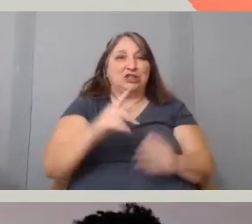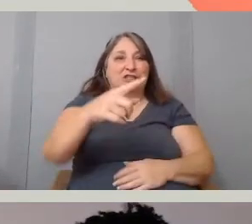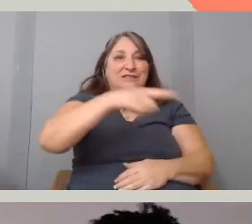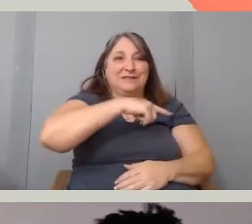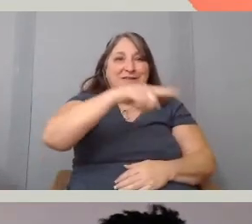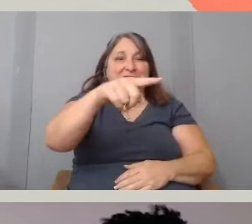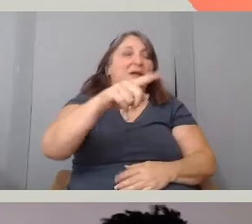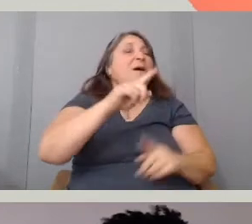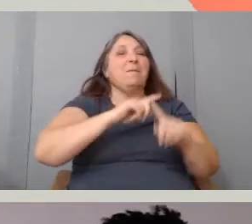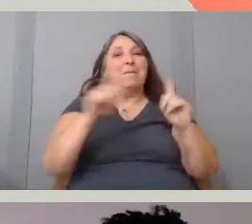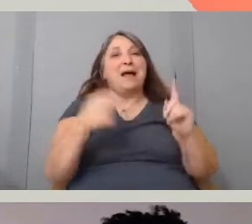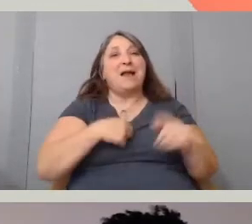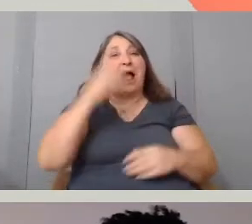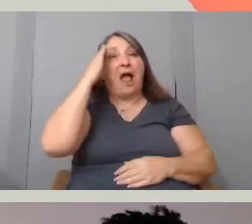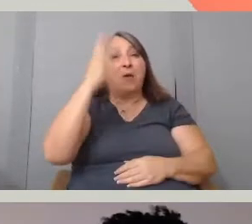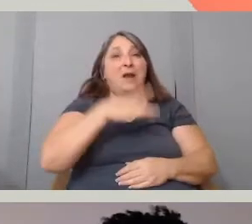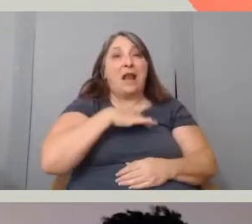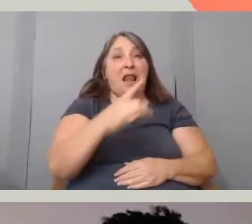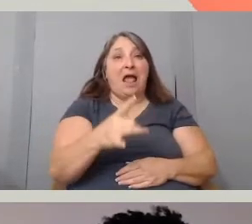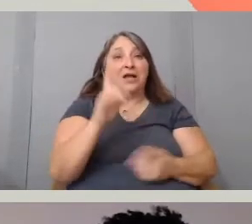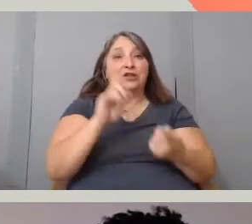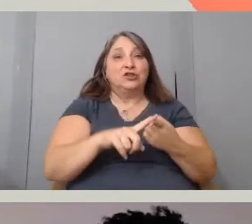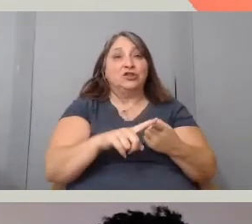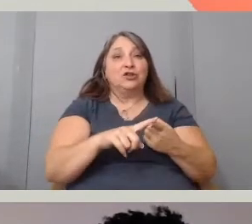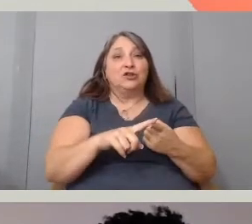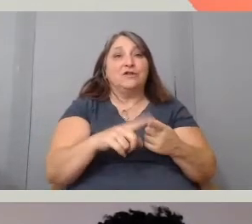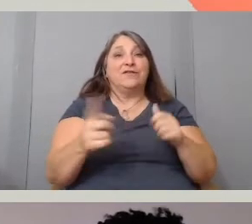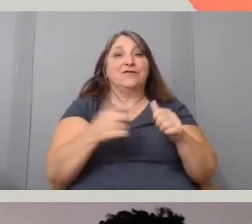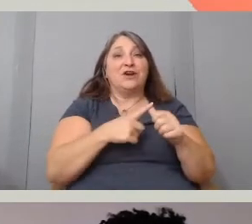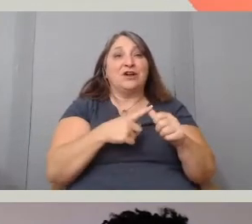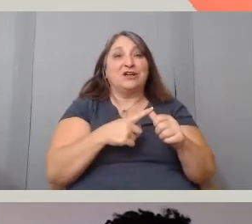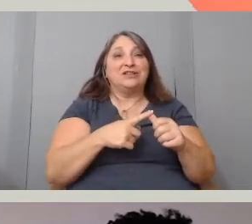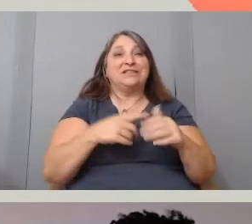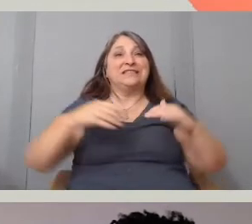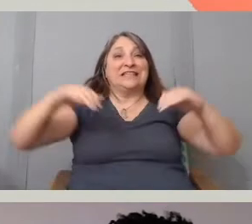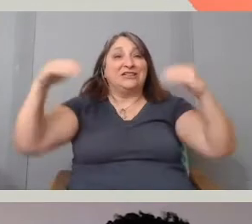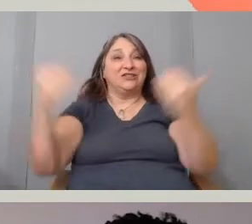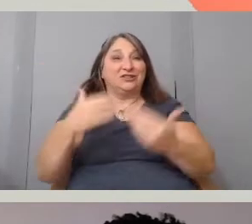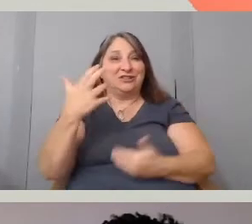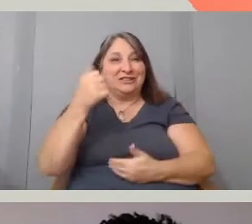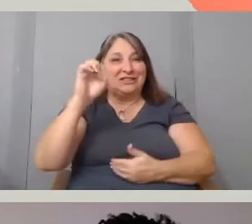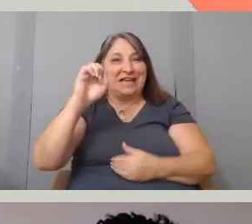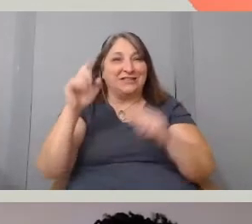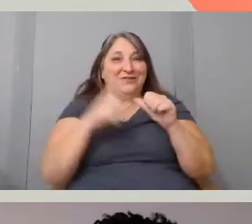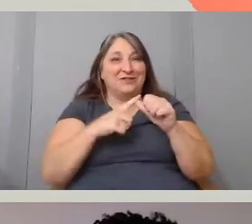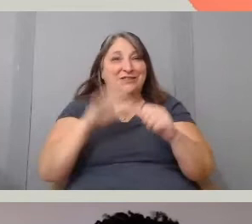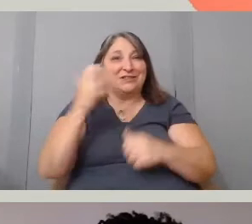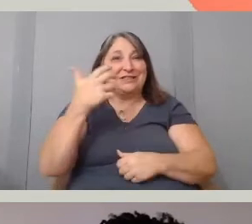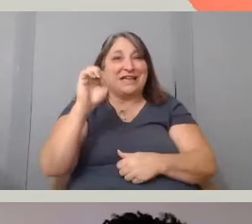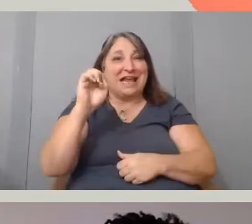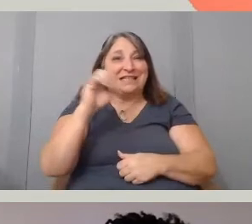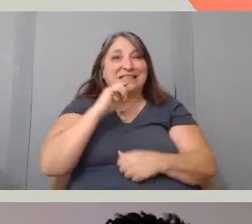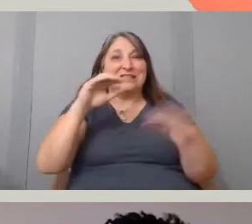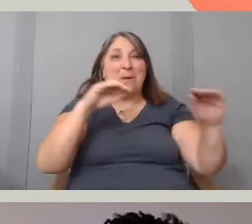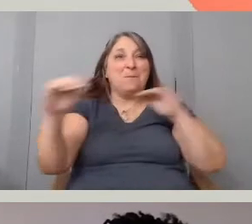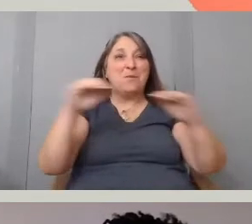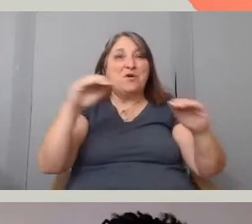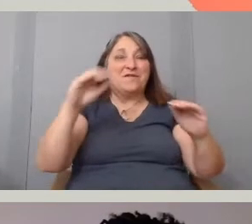but I would actually like to, first like go back and introduce Chase first. So Chase is a moving image artist and writer